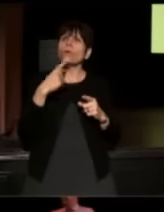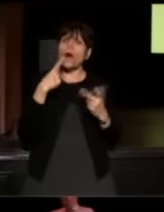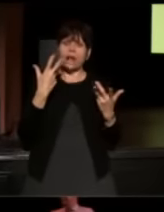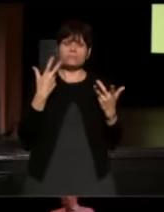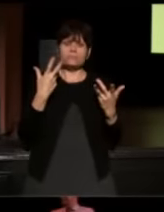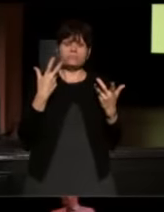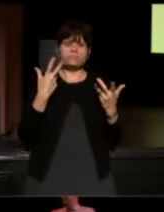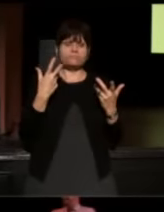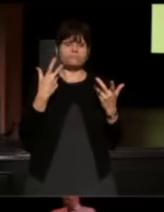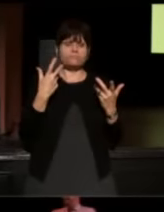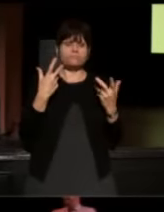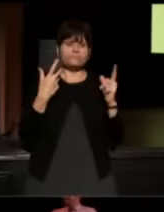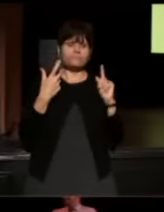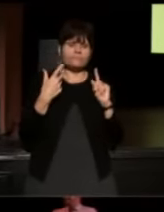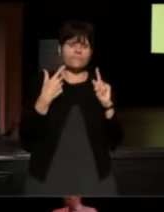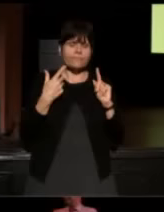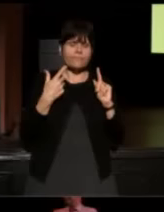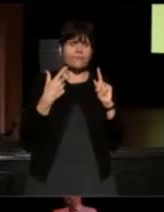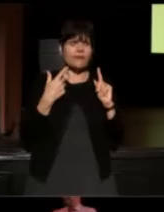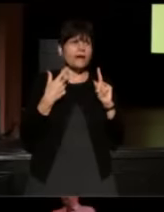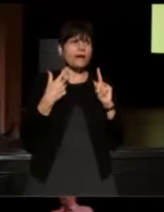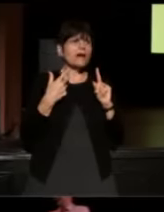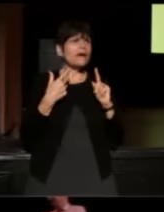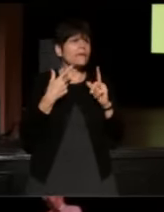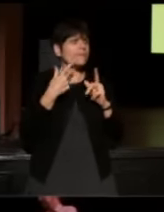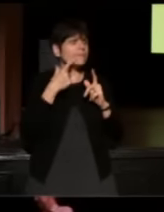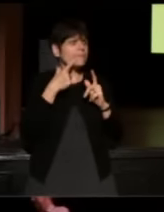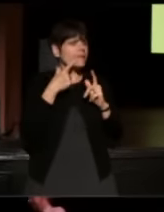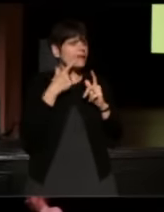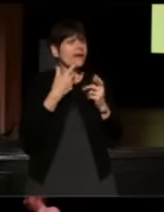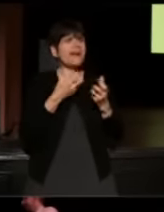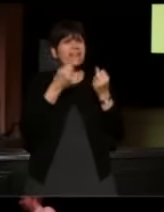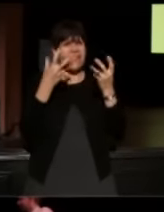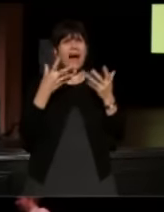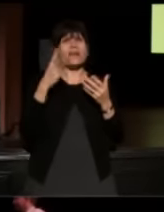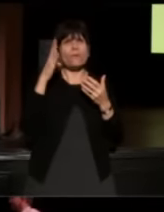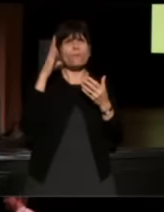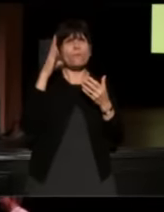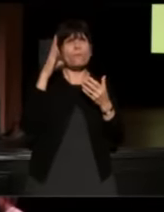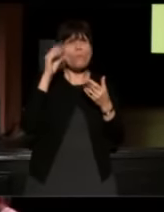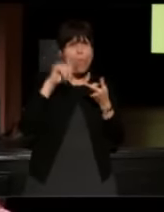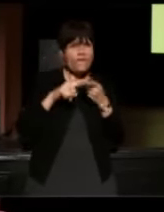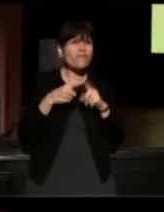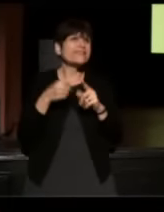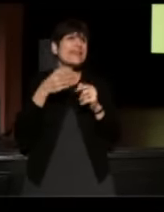(Rebecca) Who were your old boyfriends? How many did you have? (Laura) I didn't have a lot of boyfriends. I had the neighbor boy.